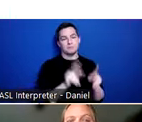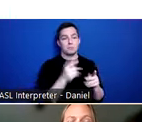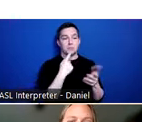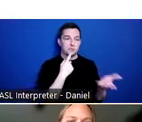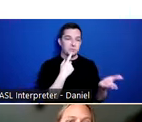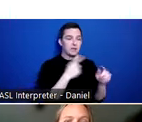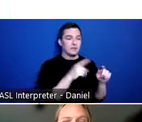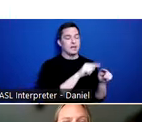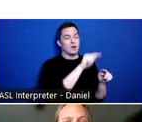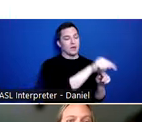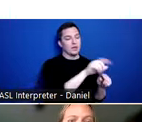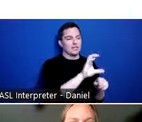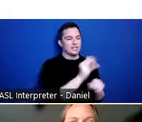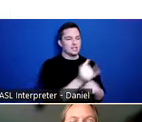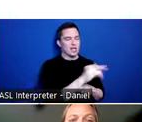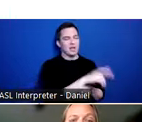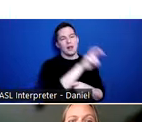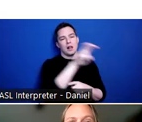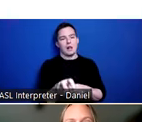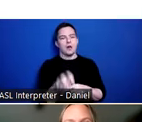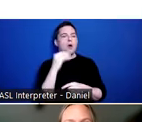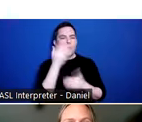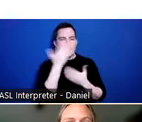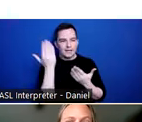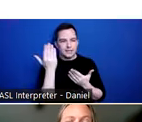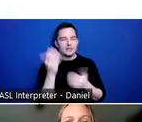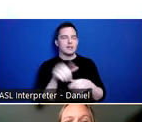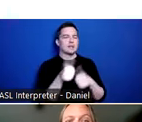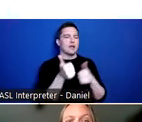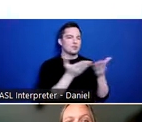the criminal justice system and homelessness and other services and sources. So people may